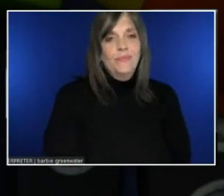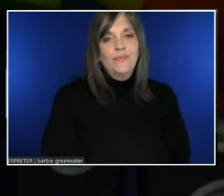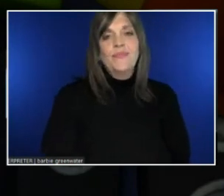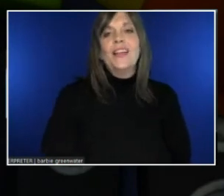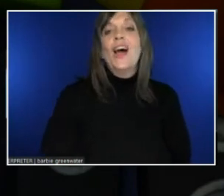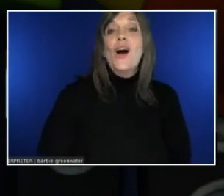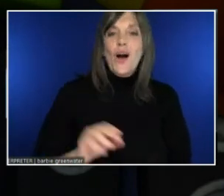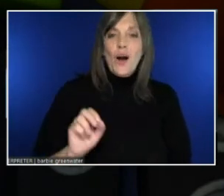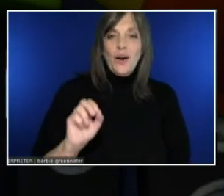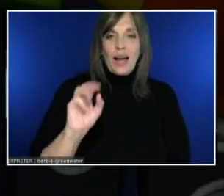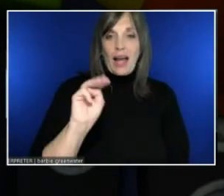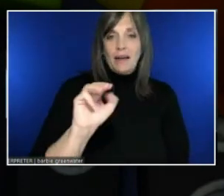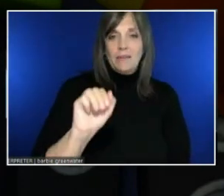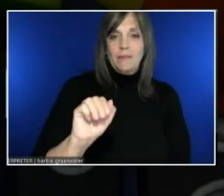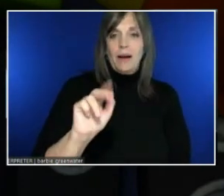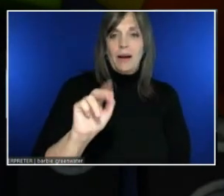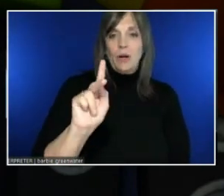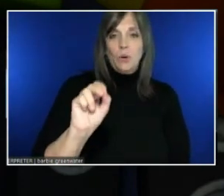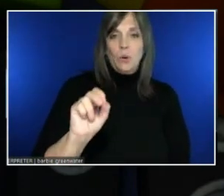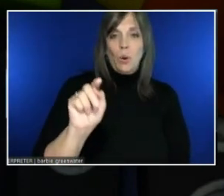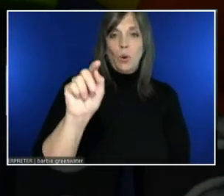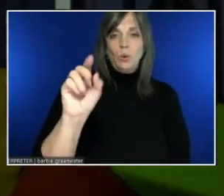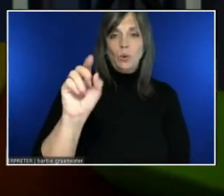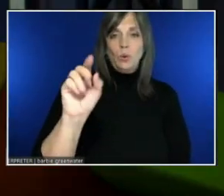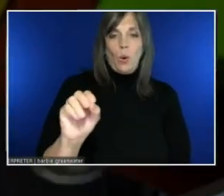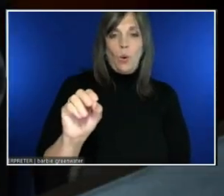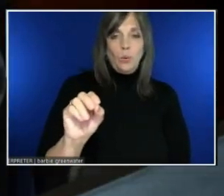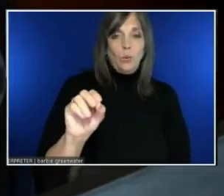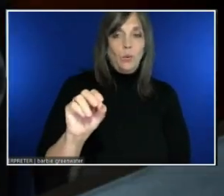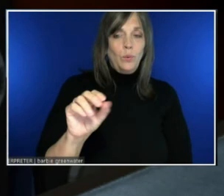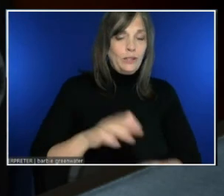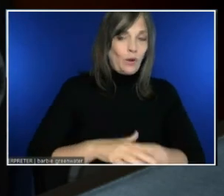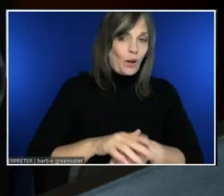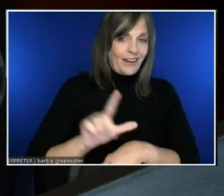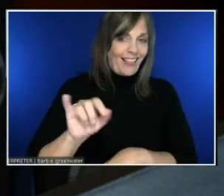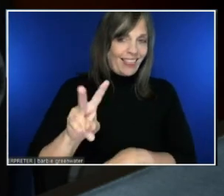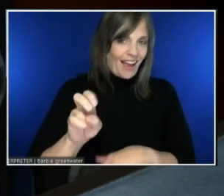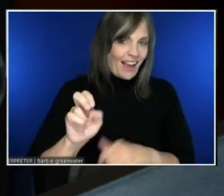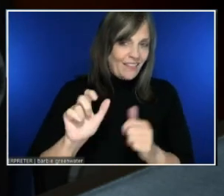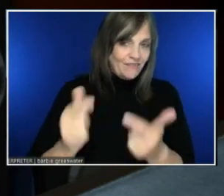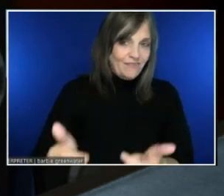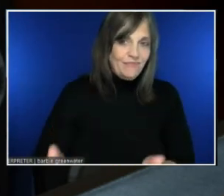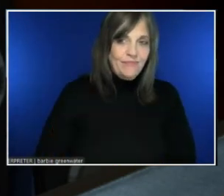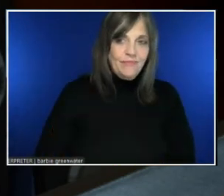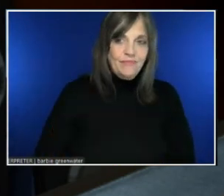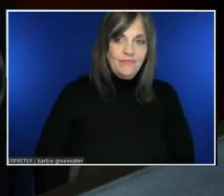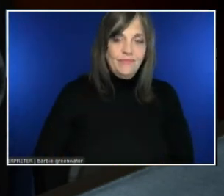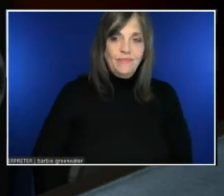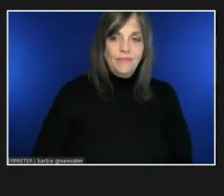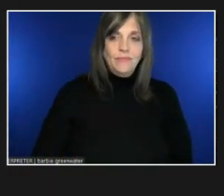I think you're live!